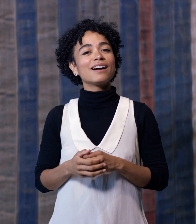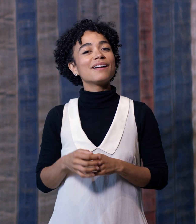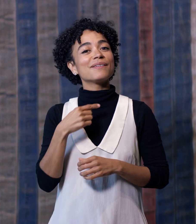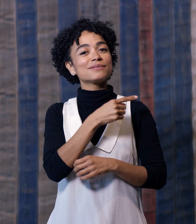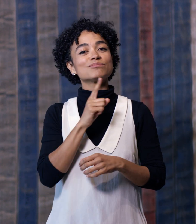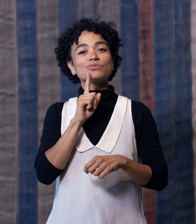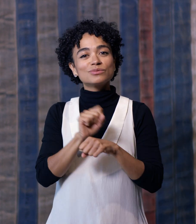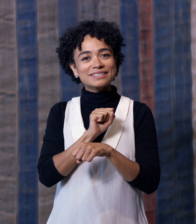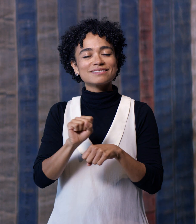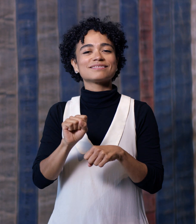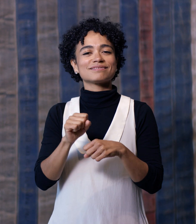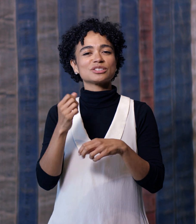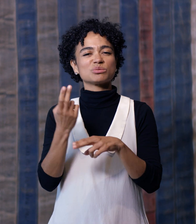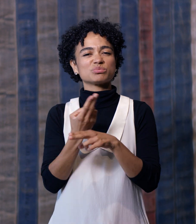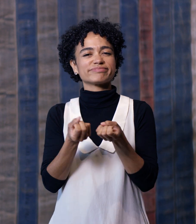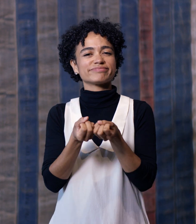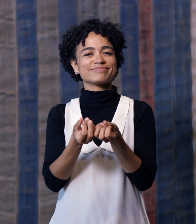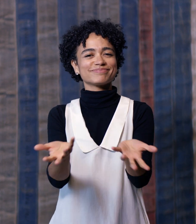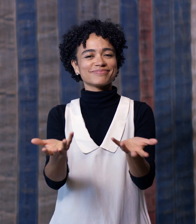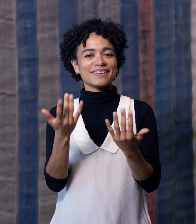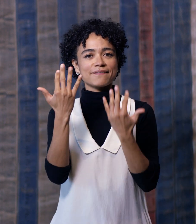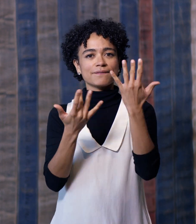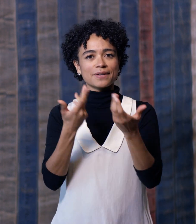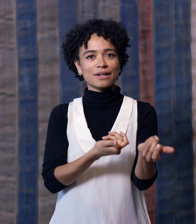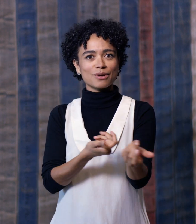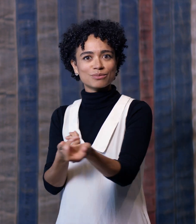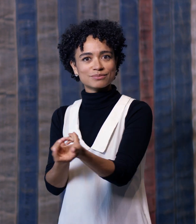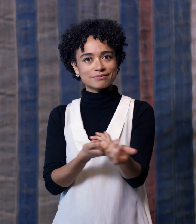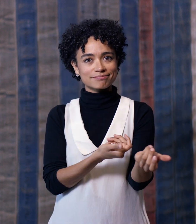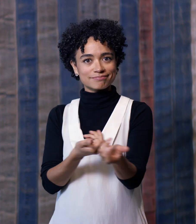He uses decommissioned fire hoses as his material.